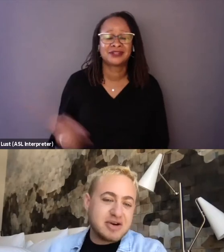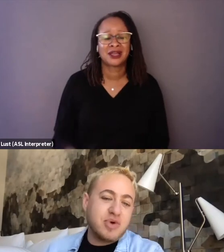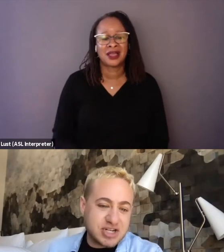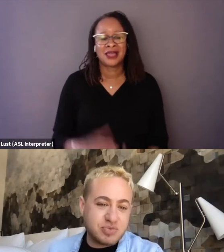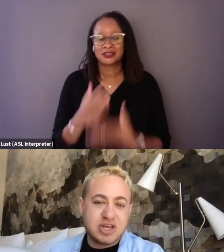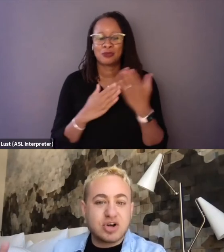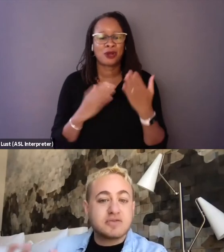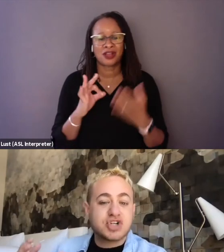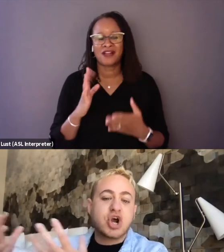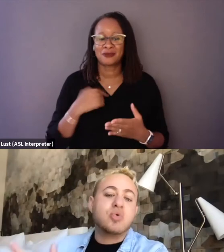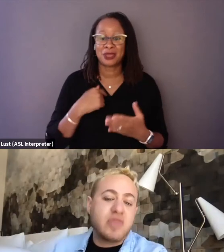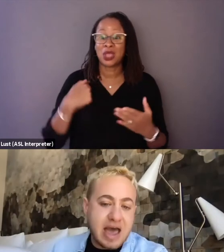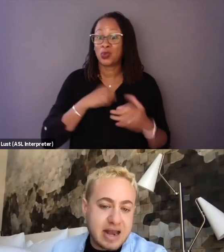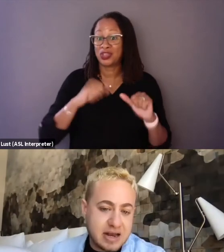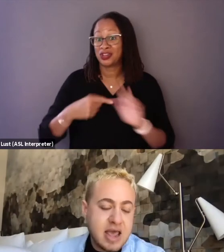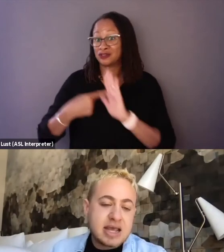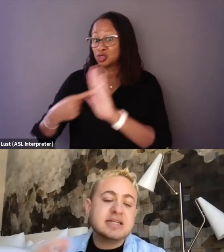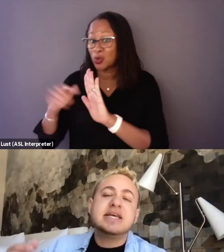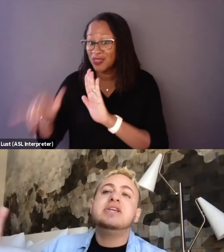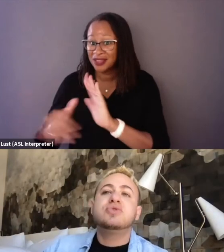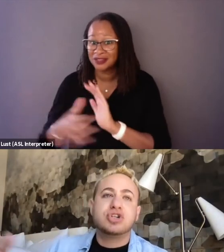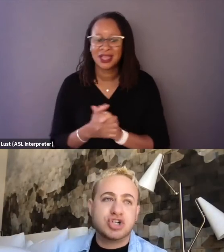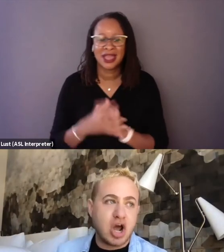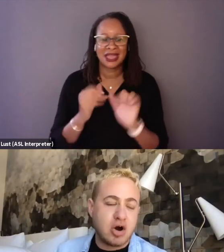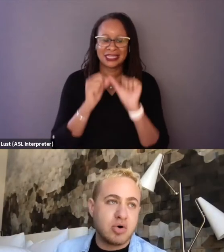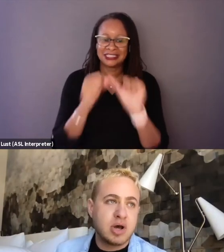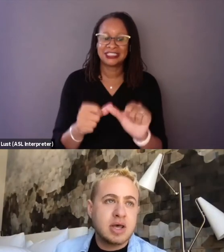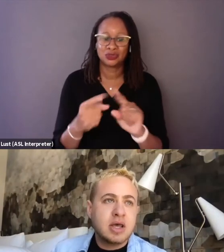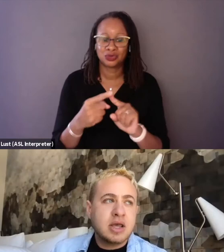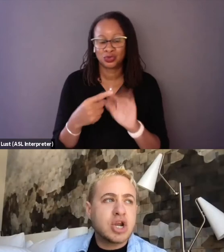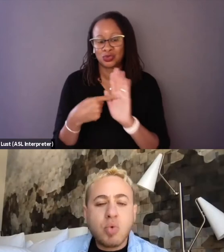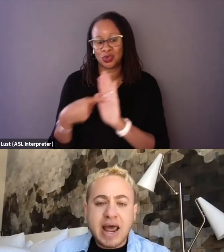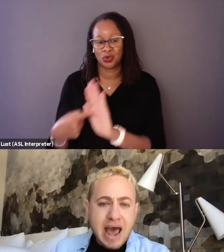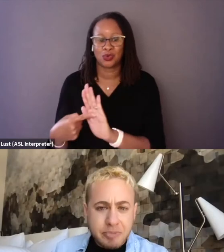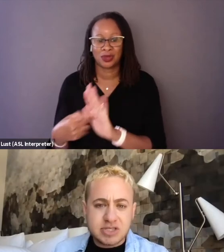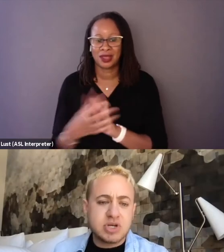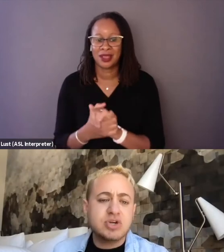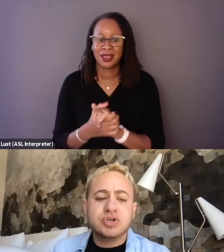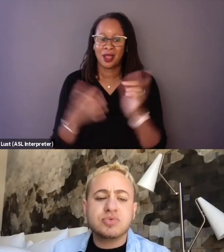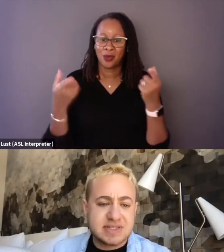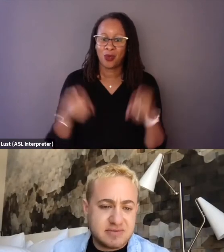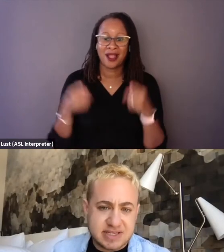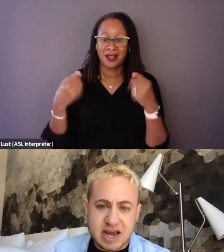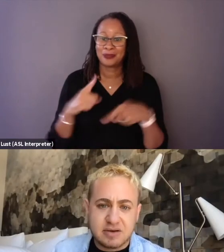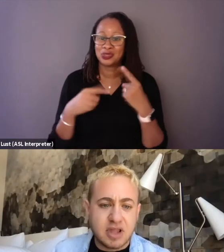that wished we could have shown that and continue to show, what happens when you do receive this kind of love